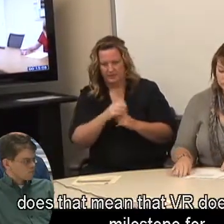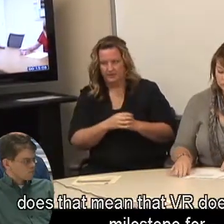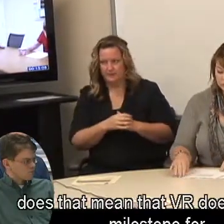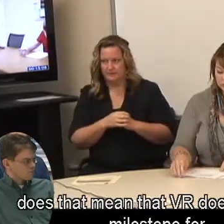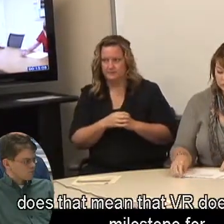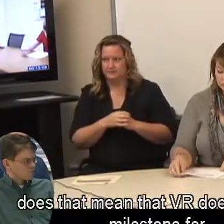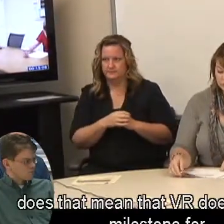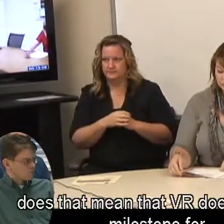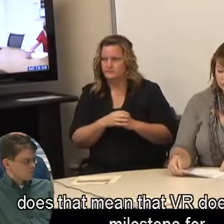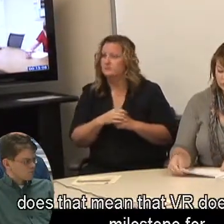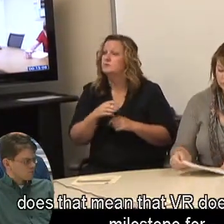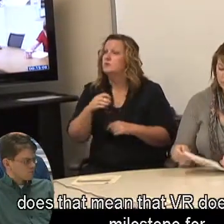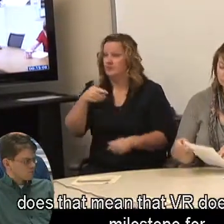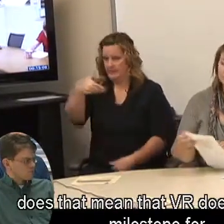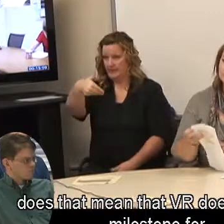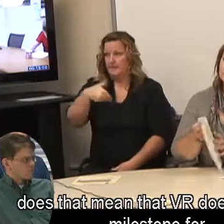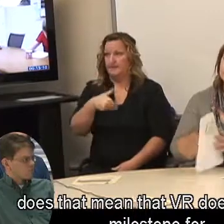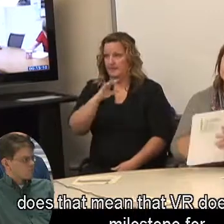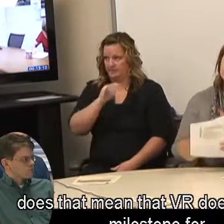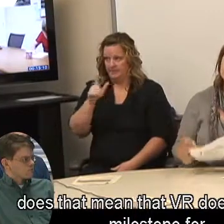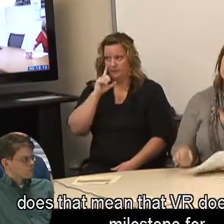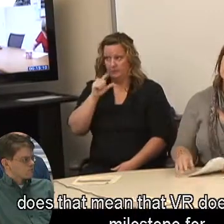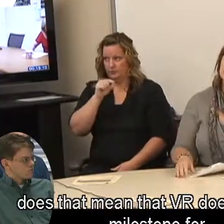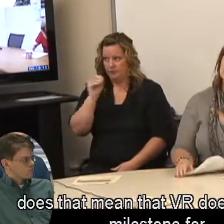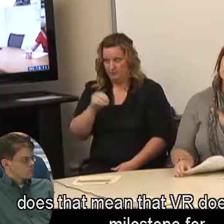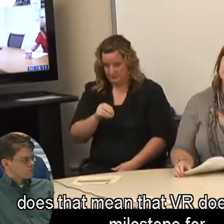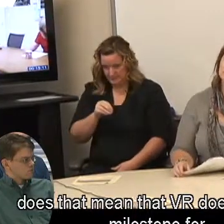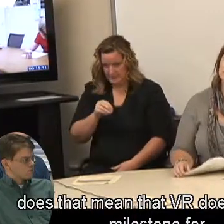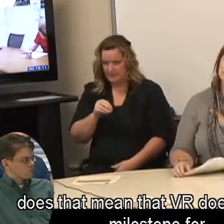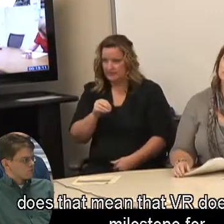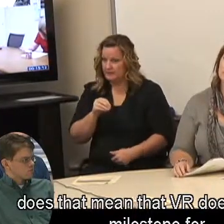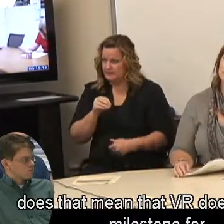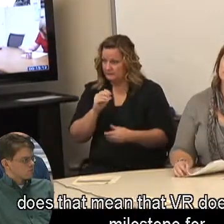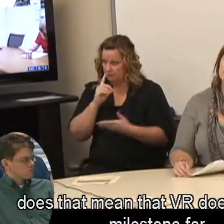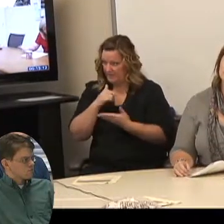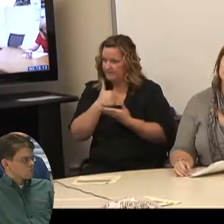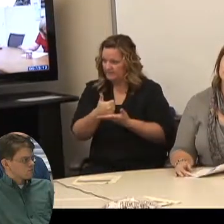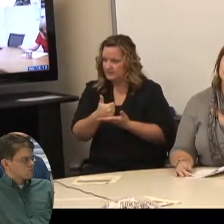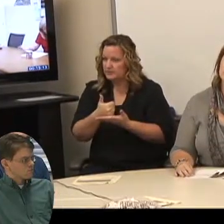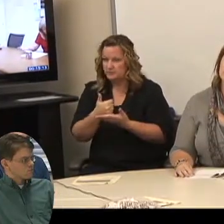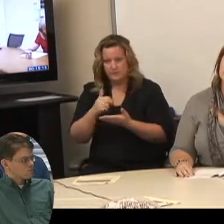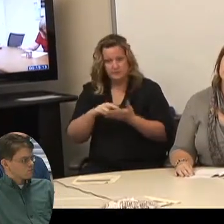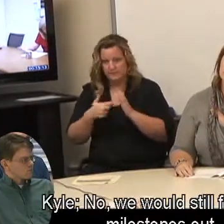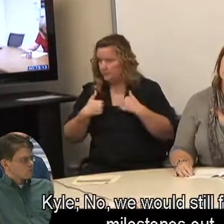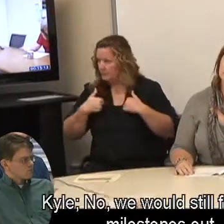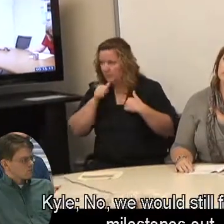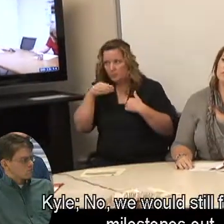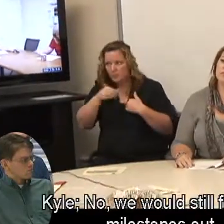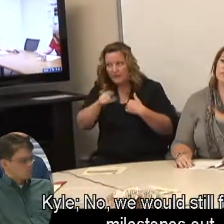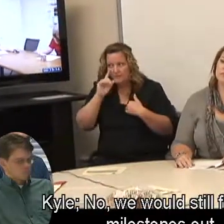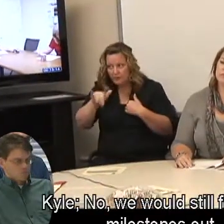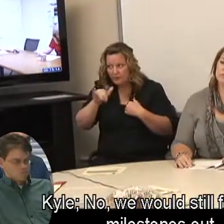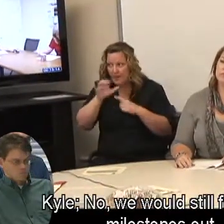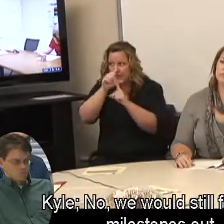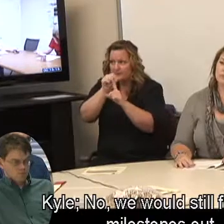does that mean that VR doesn't pay the milestone for - Kyle; No, we would still finish our milestones out.